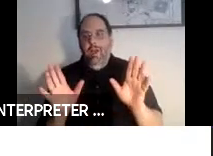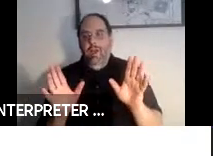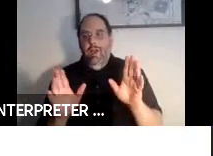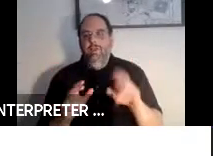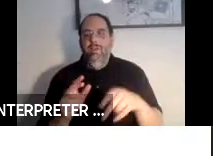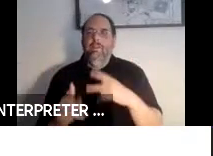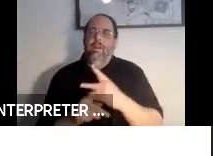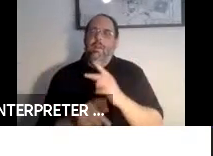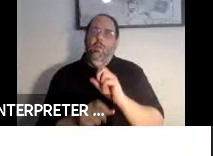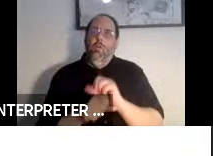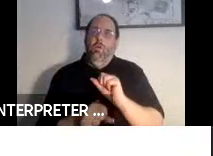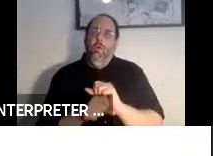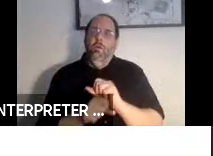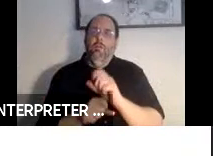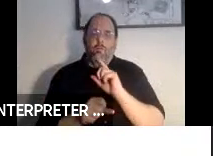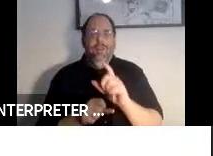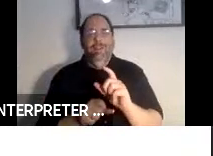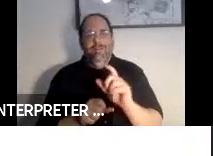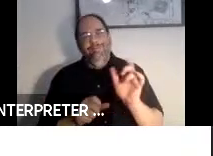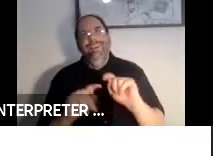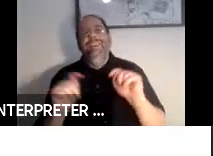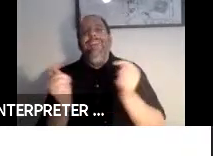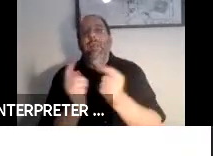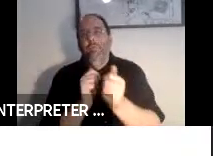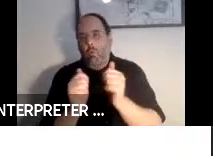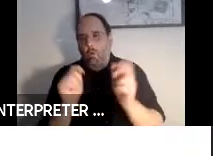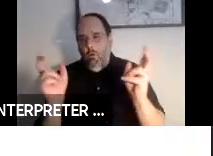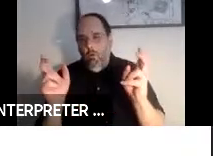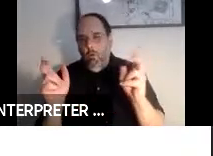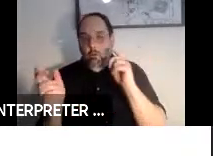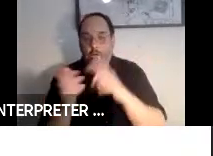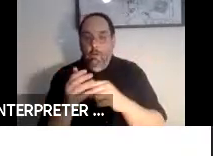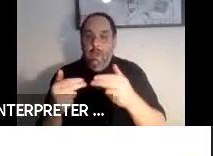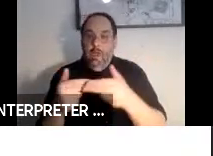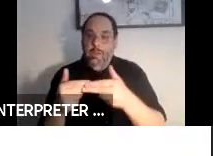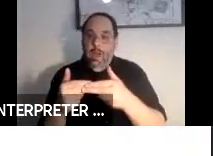a team sport, and you'll notice in my slides it says et al and that's because